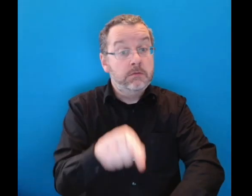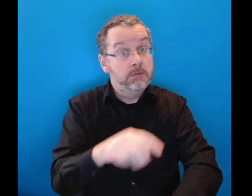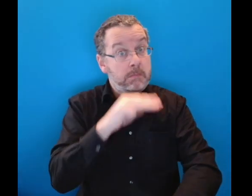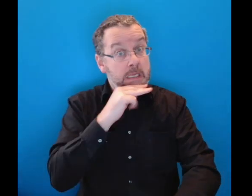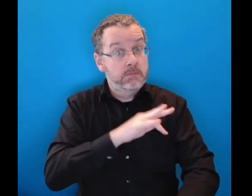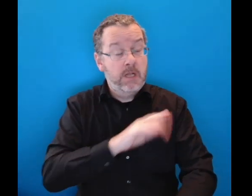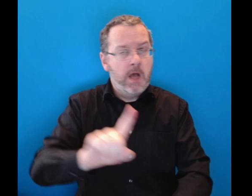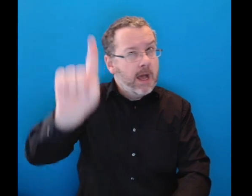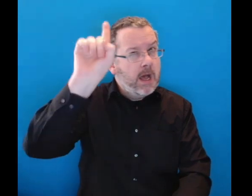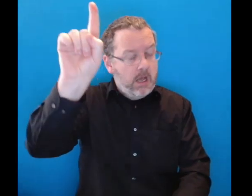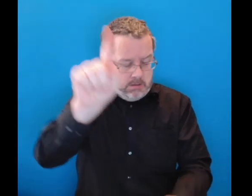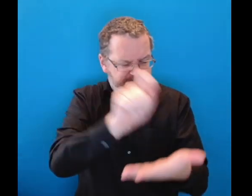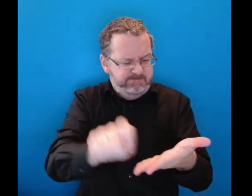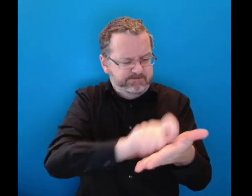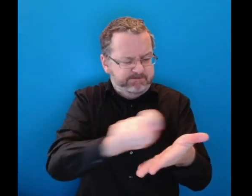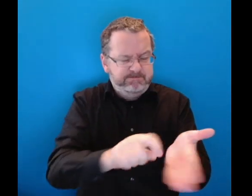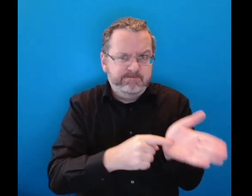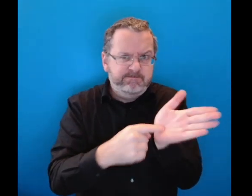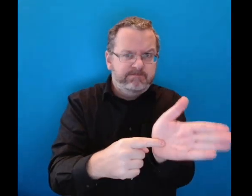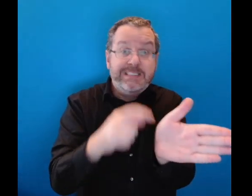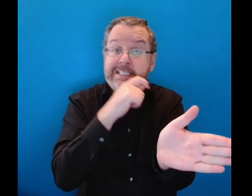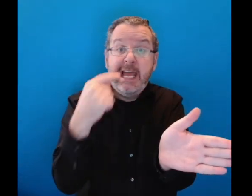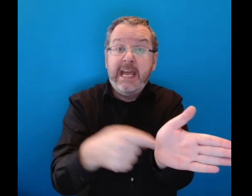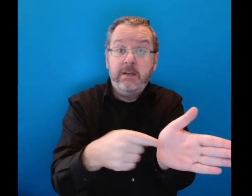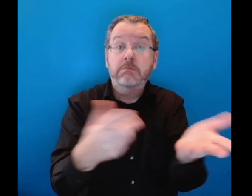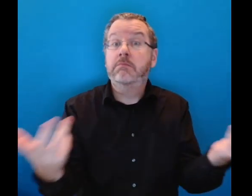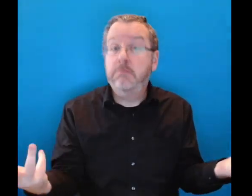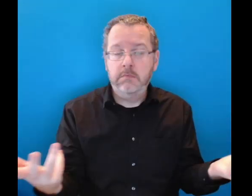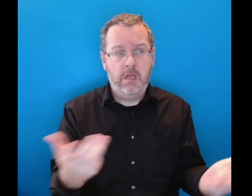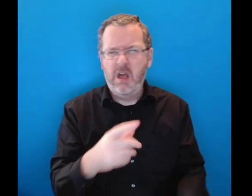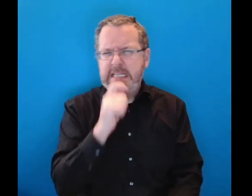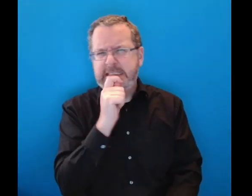and was eloquent in his anger at the court; he wrote to them,